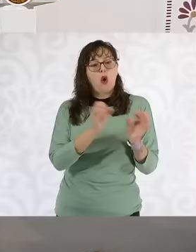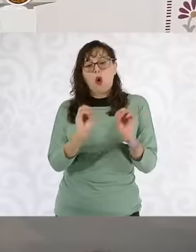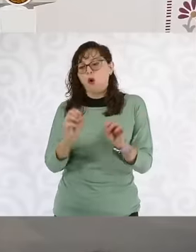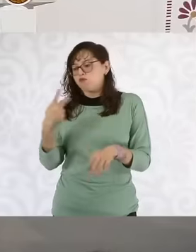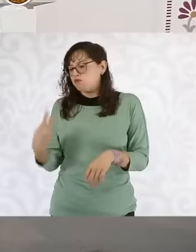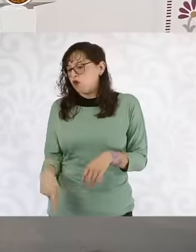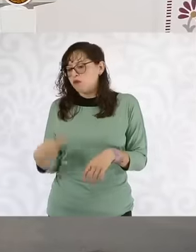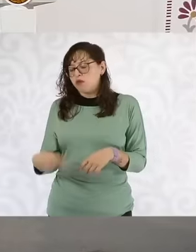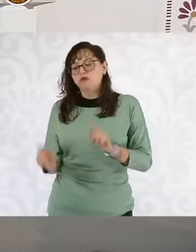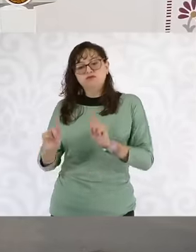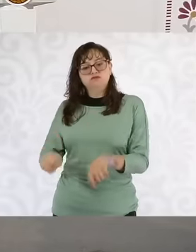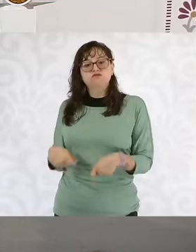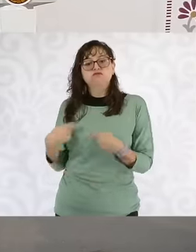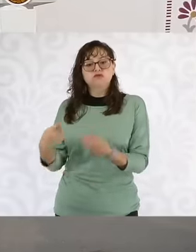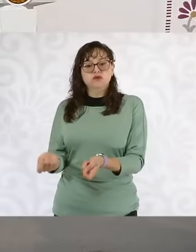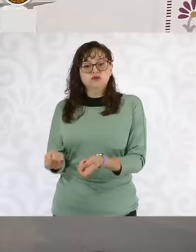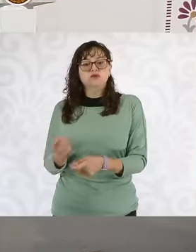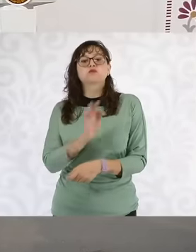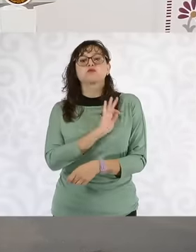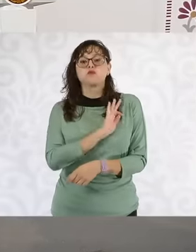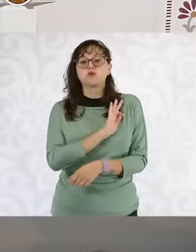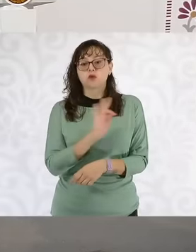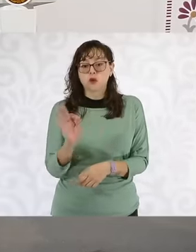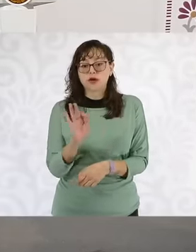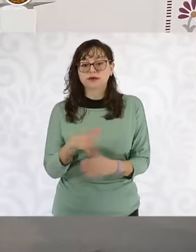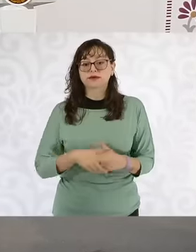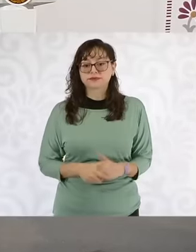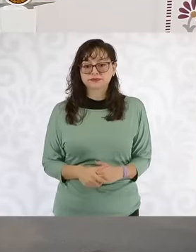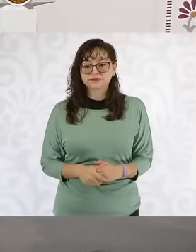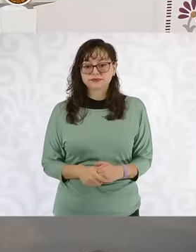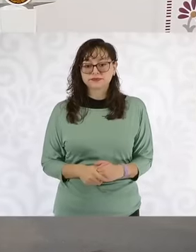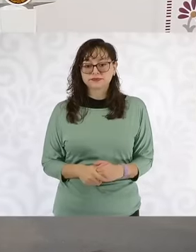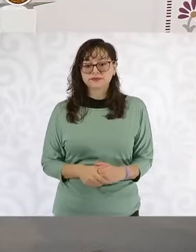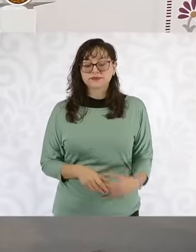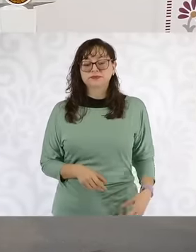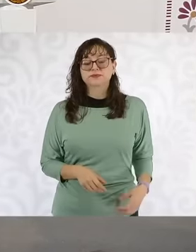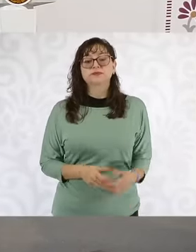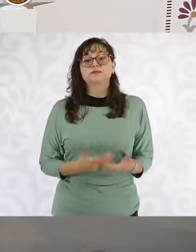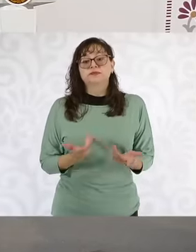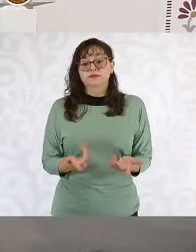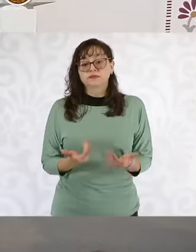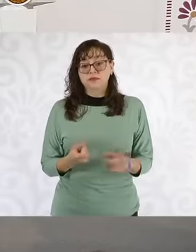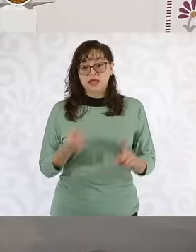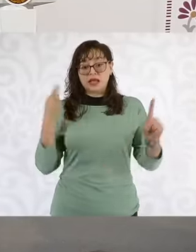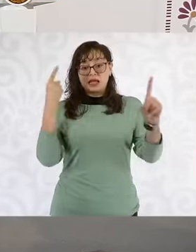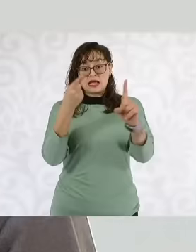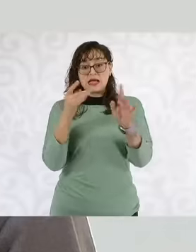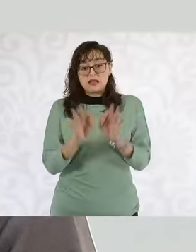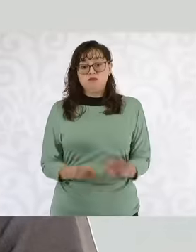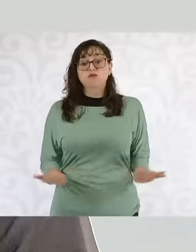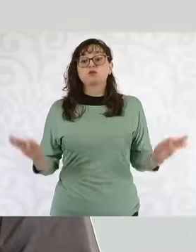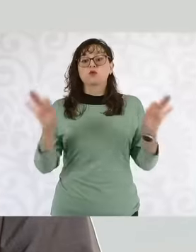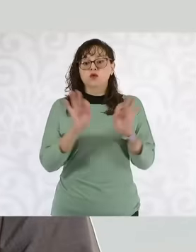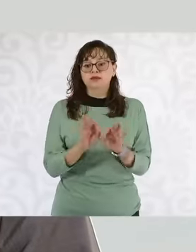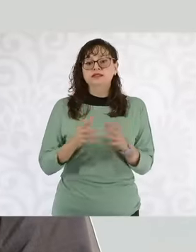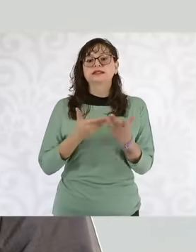please follow: the purpose of the Reform is to promote from the state the train services